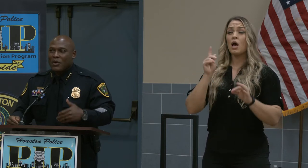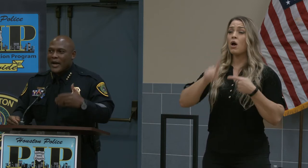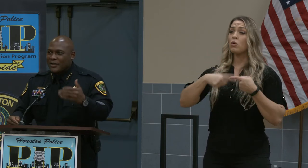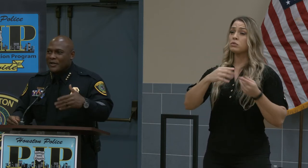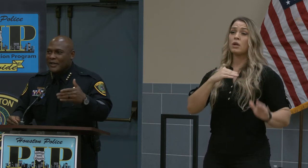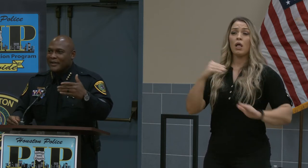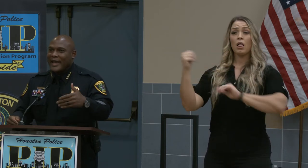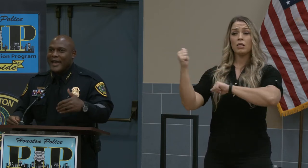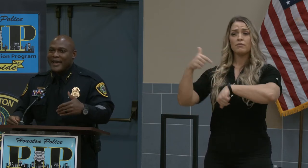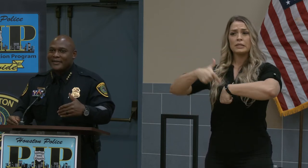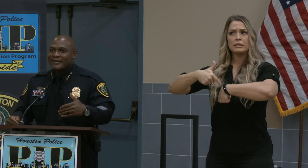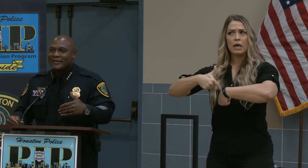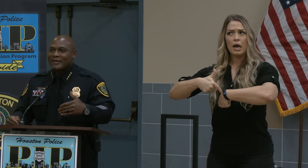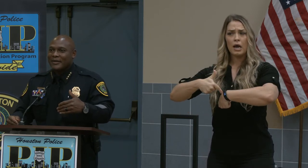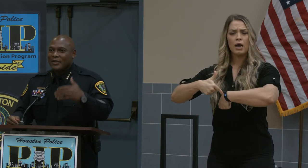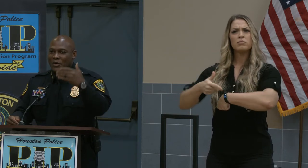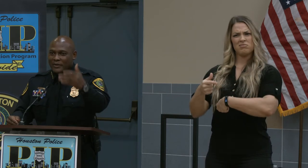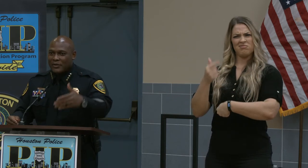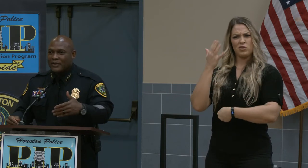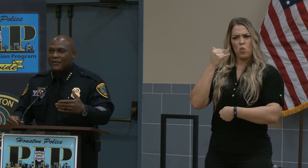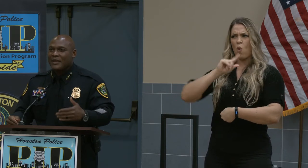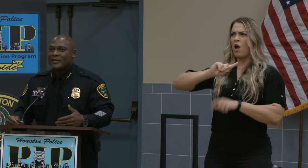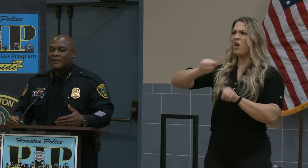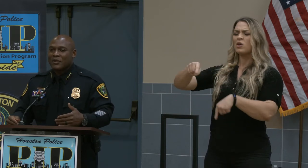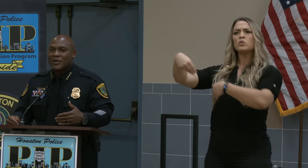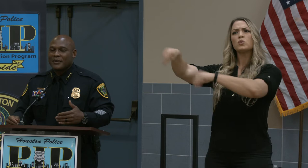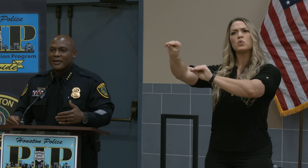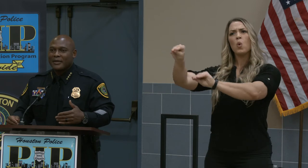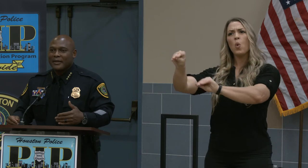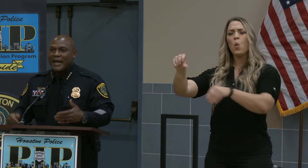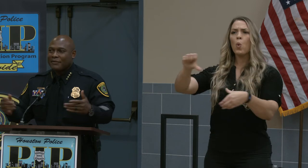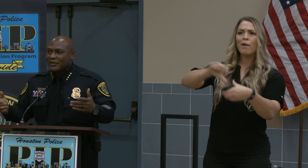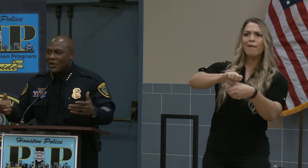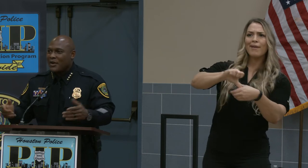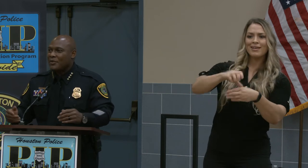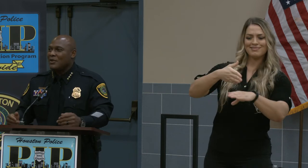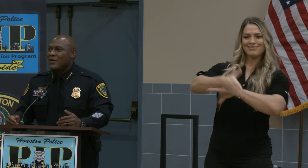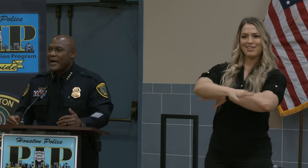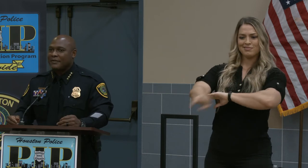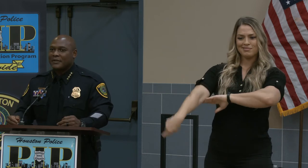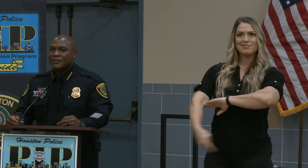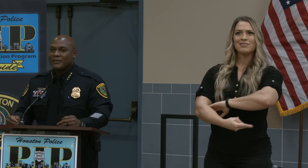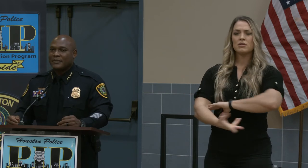Why are you getting gas or going to a convenience store after dark when you don't have to?